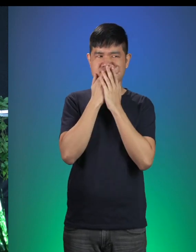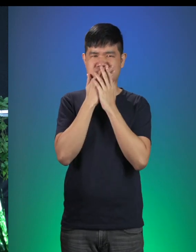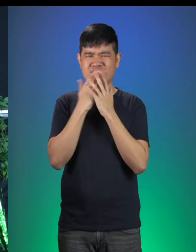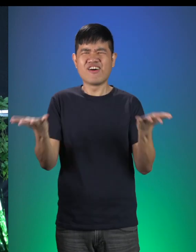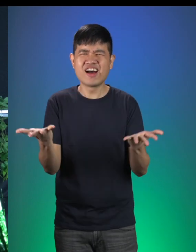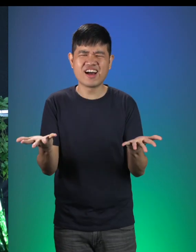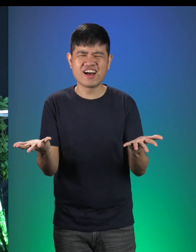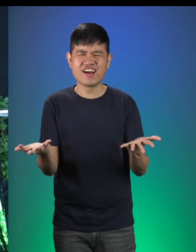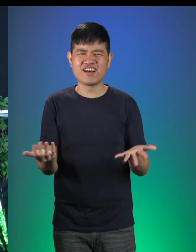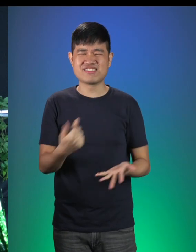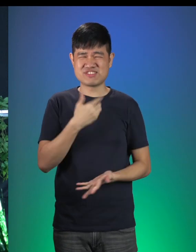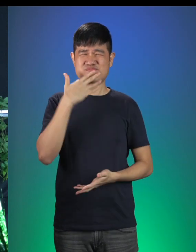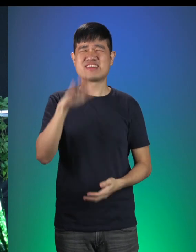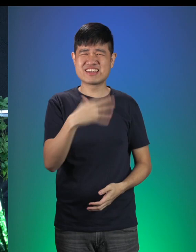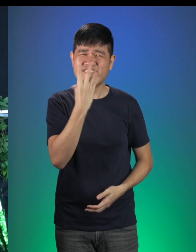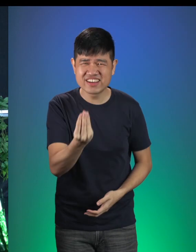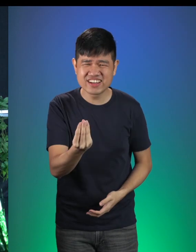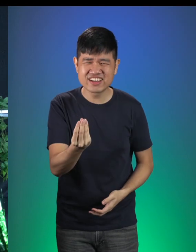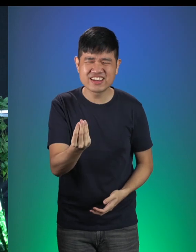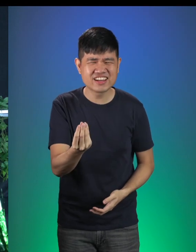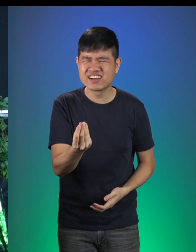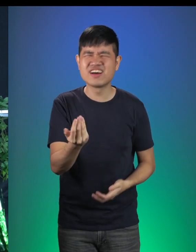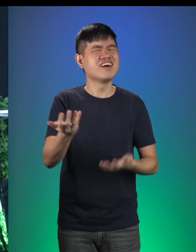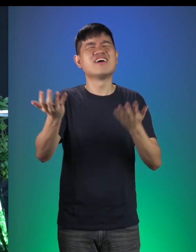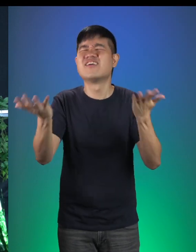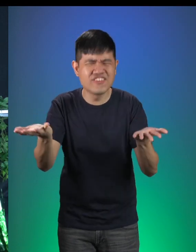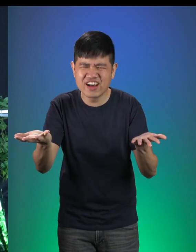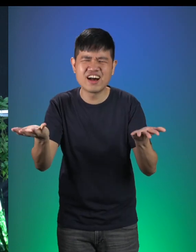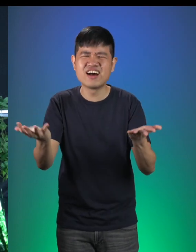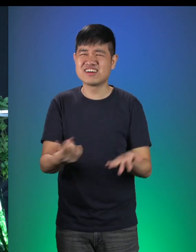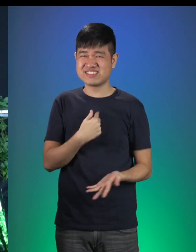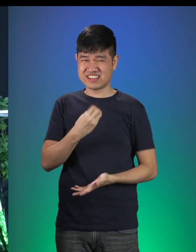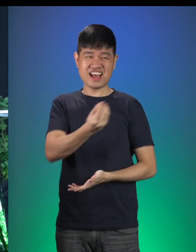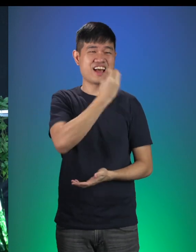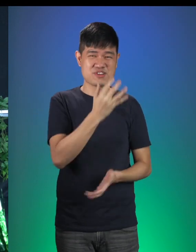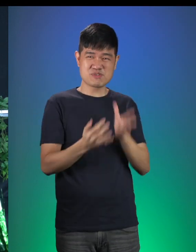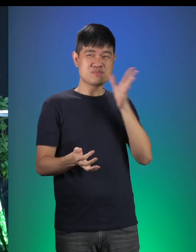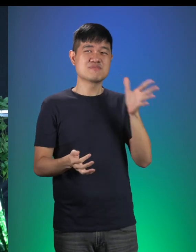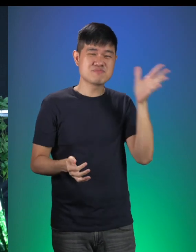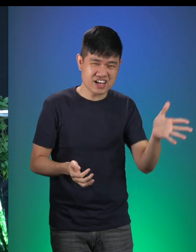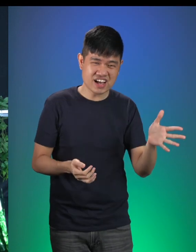Because I was a bad wolf? What? Because I swallowed the Grandmother??